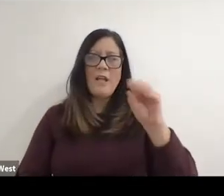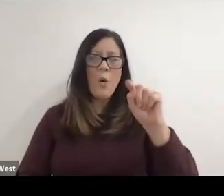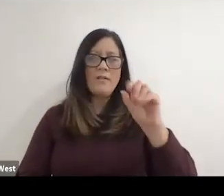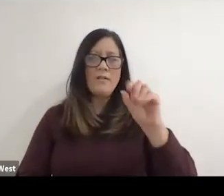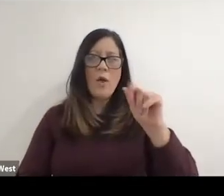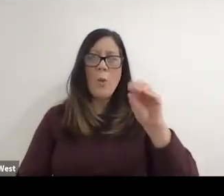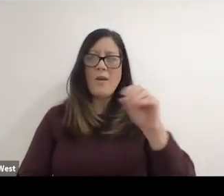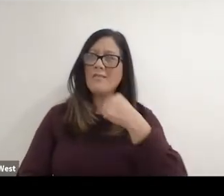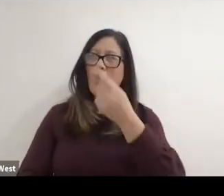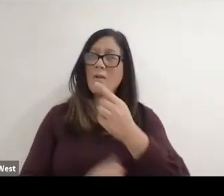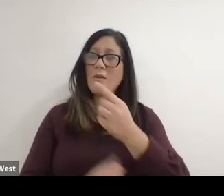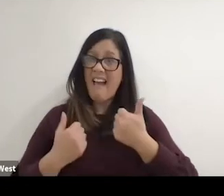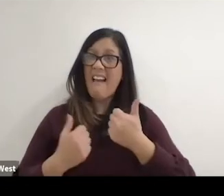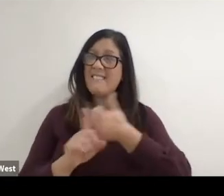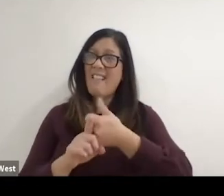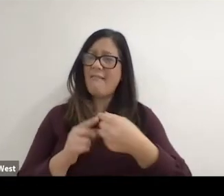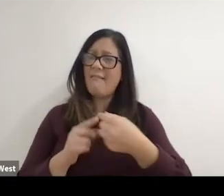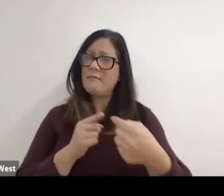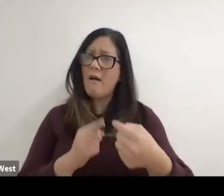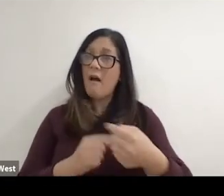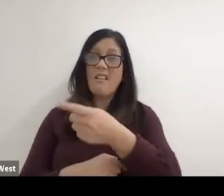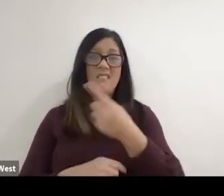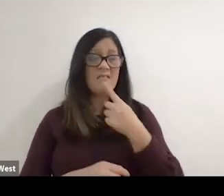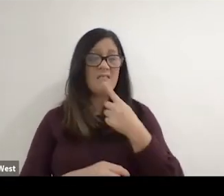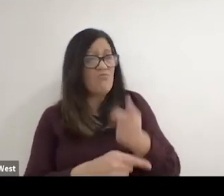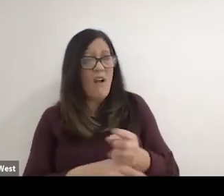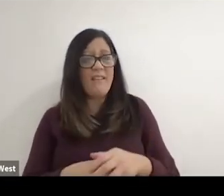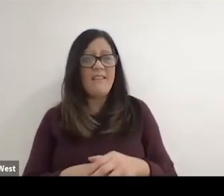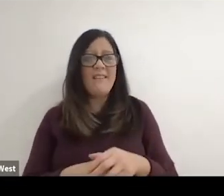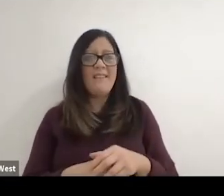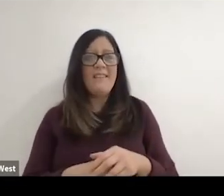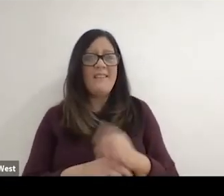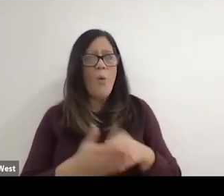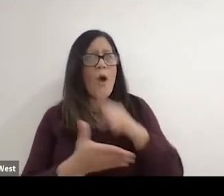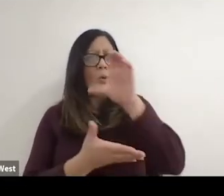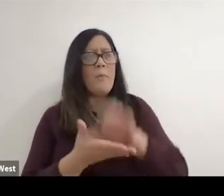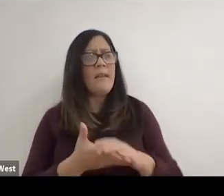And not all the time, and he said, you're absolutely right, you know it's you've gotta fight